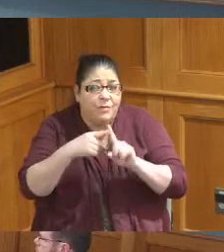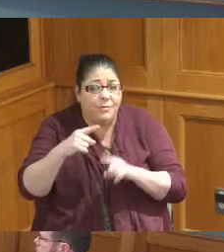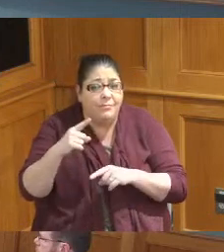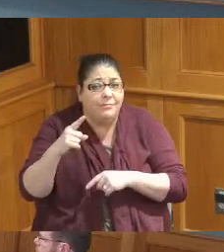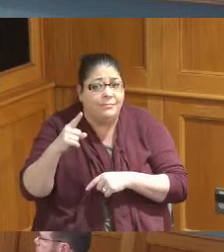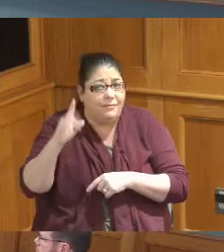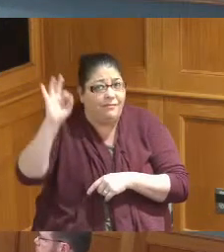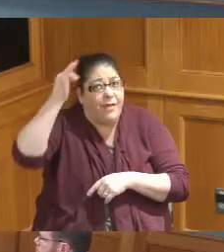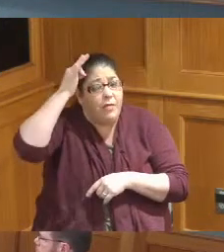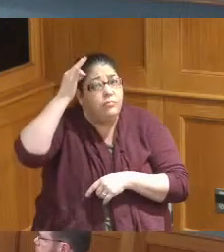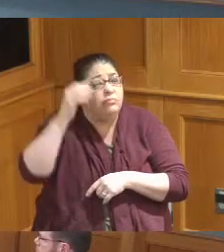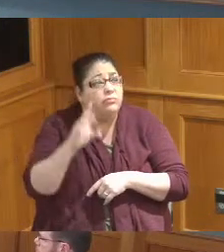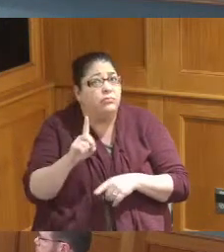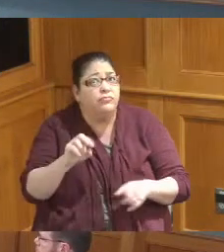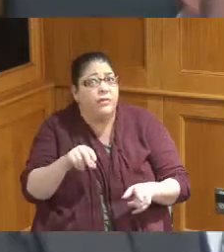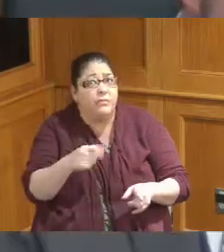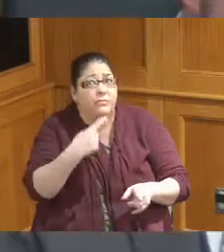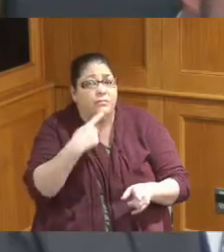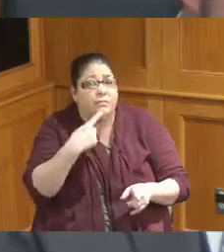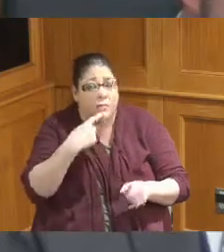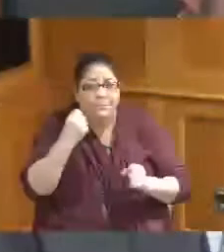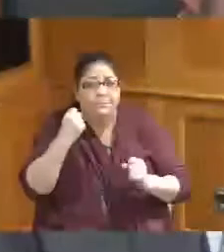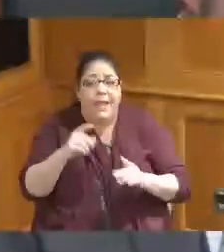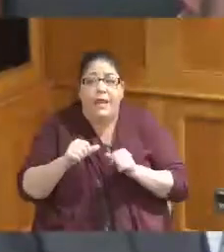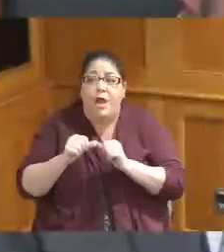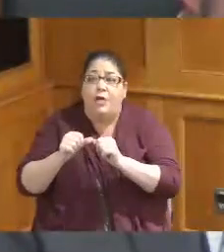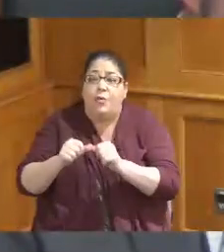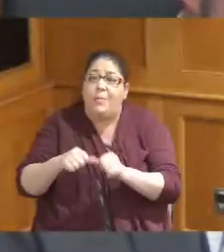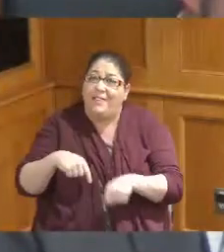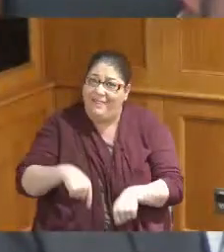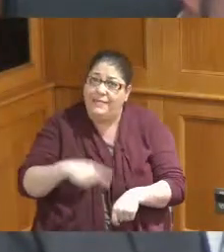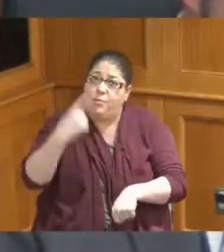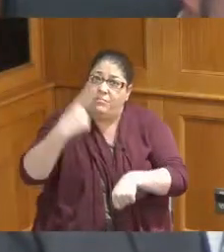we've got a lot of ongoing streams but this is one-time money and I'm glad we've got the